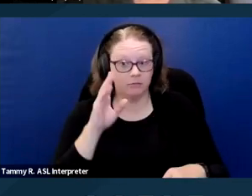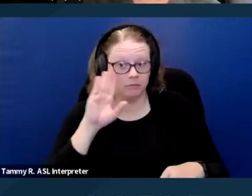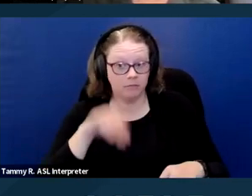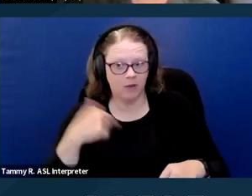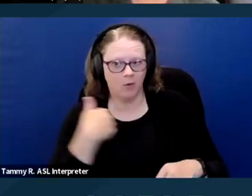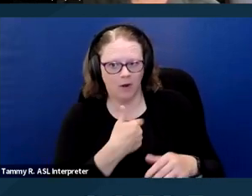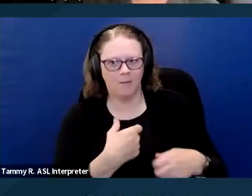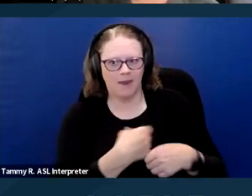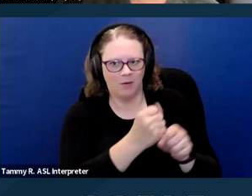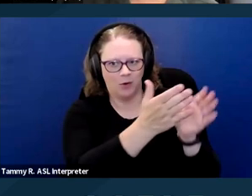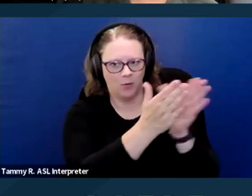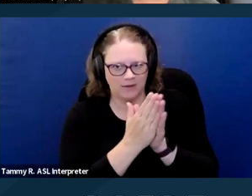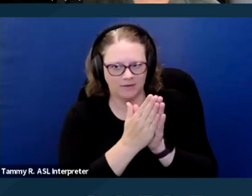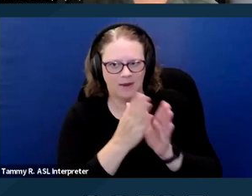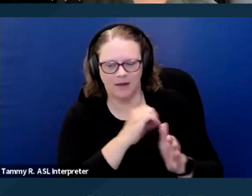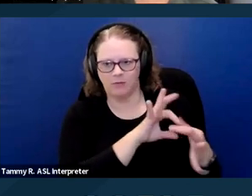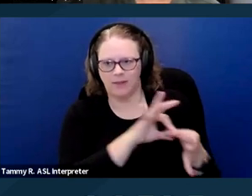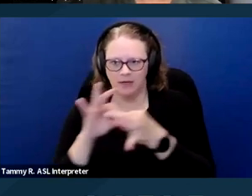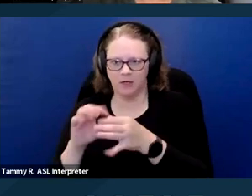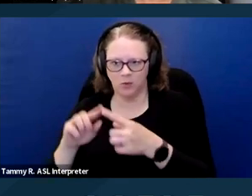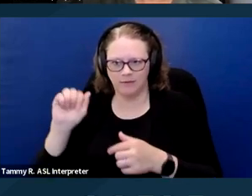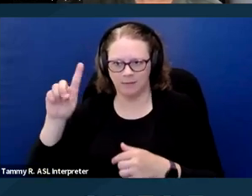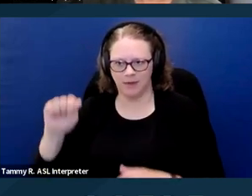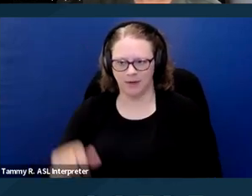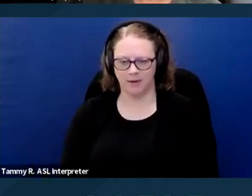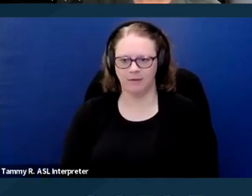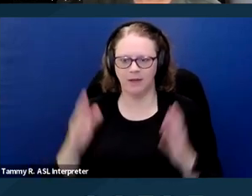and it's a request that's related to your disability. Next slide please.